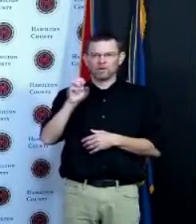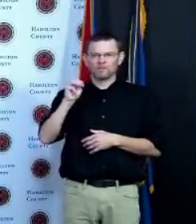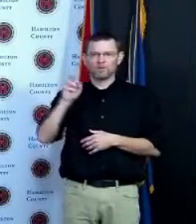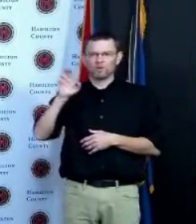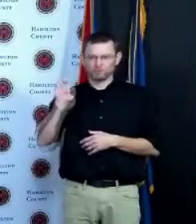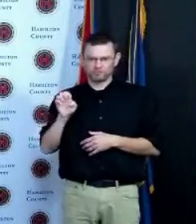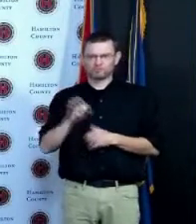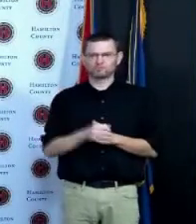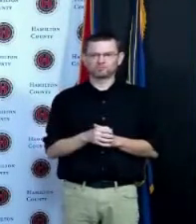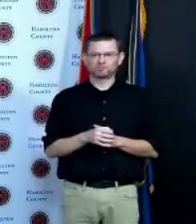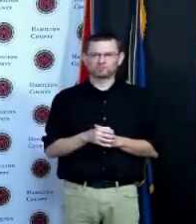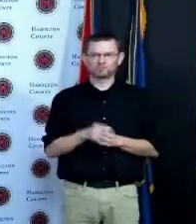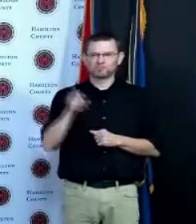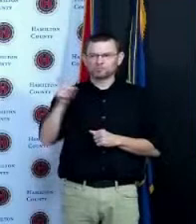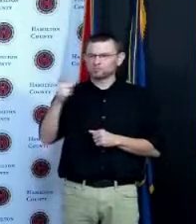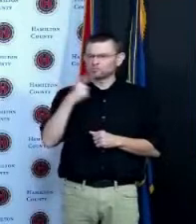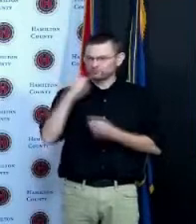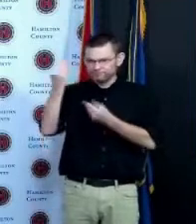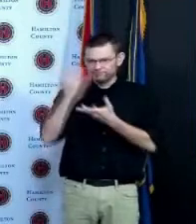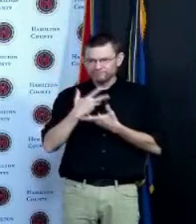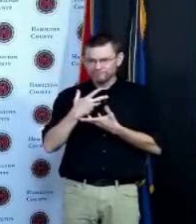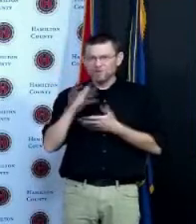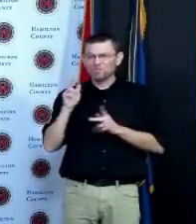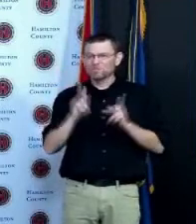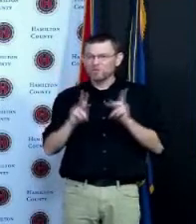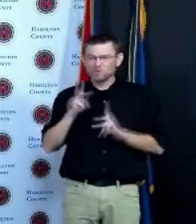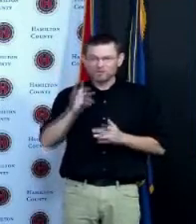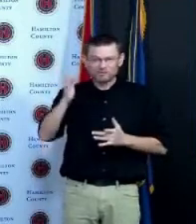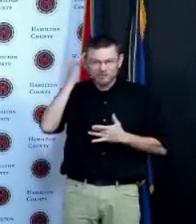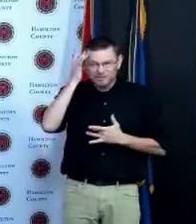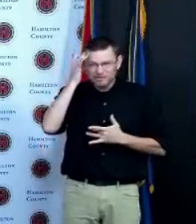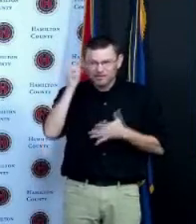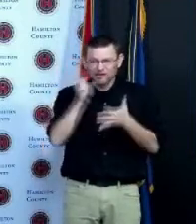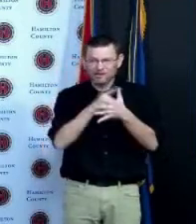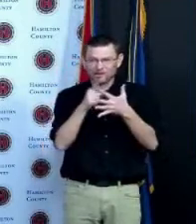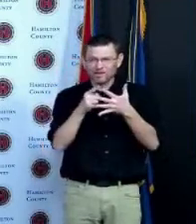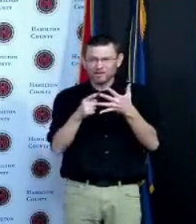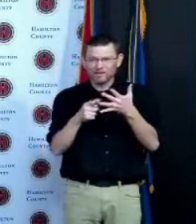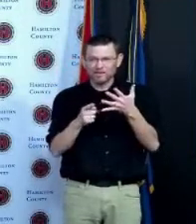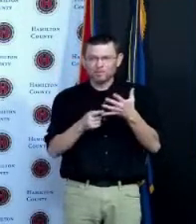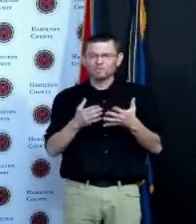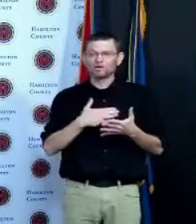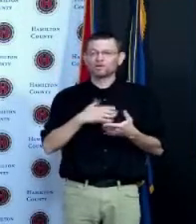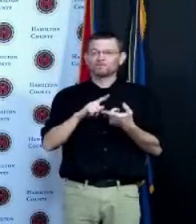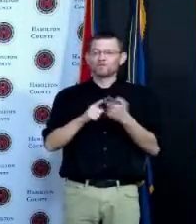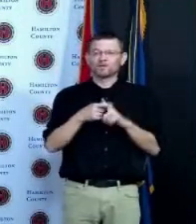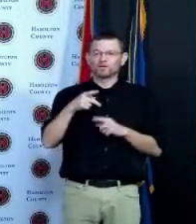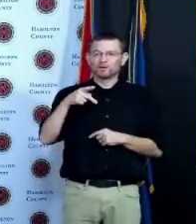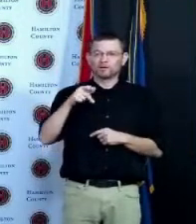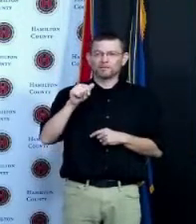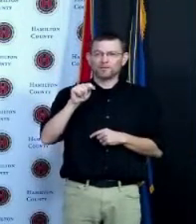in deep trouble I think about our mutual friend Pat Barry who contracted Covid-19 he had some